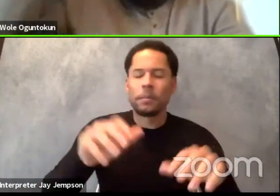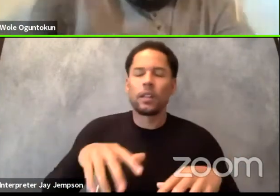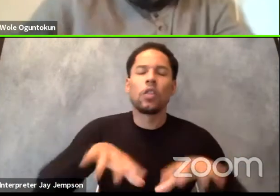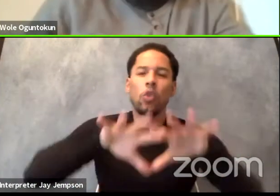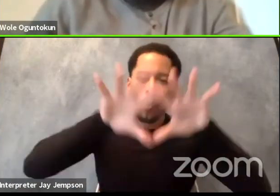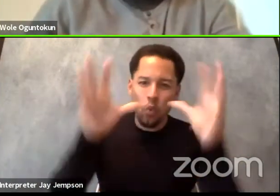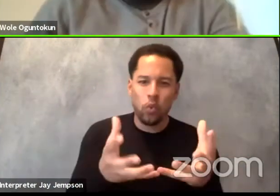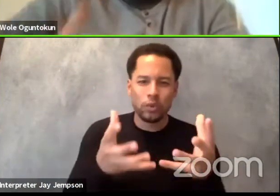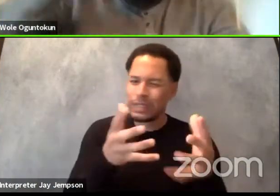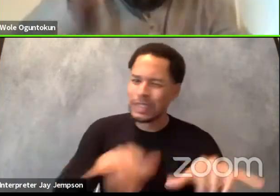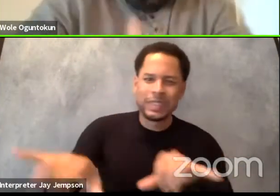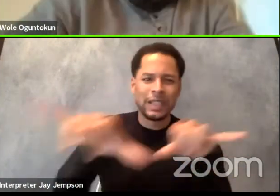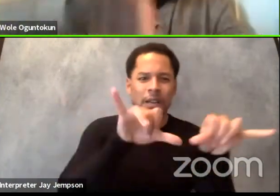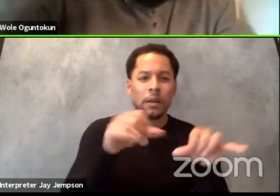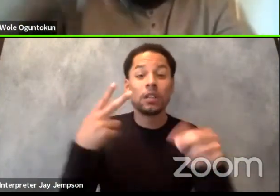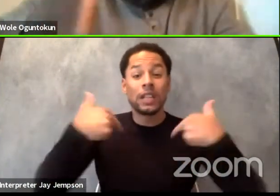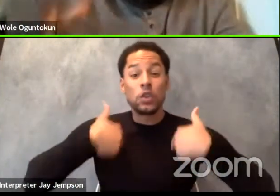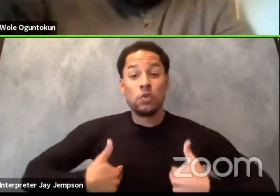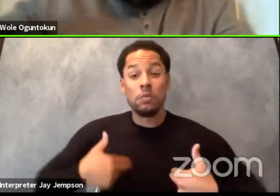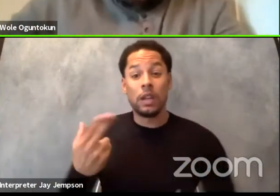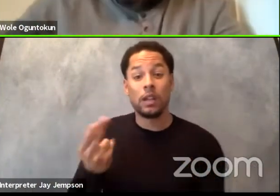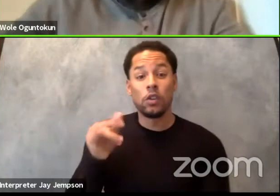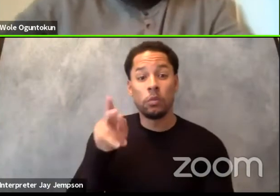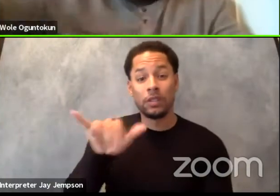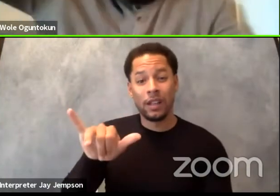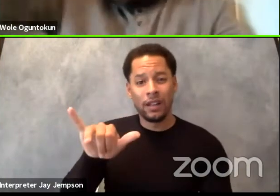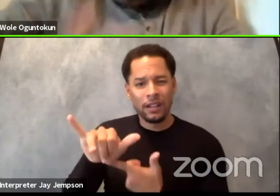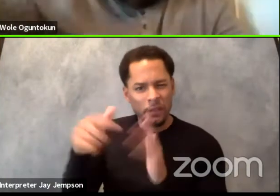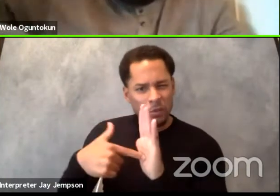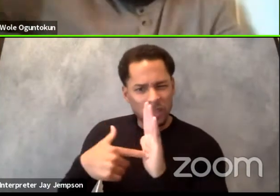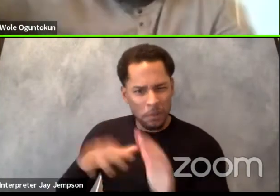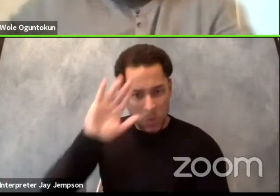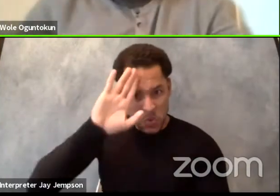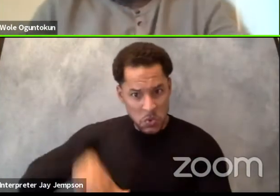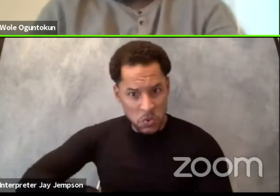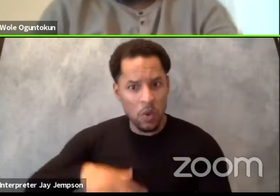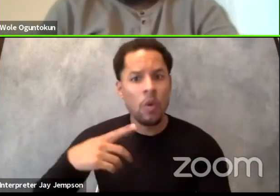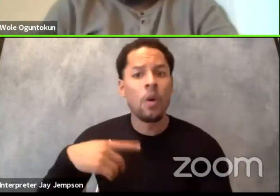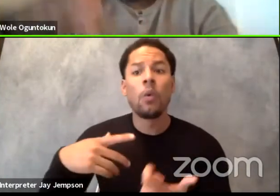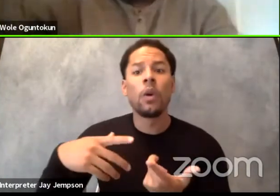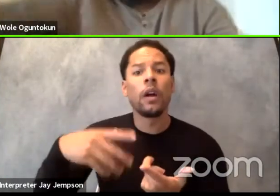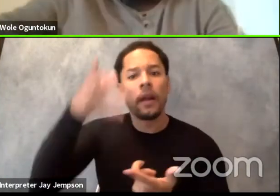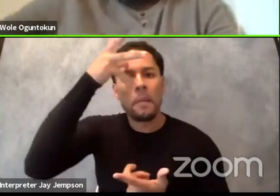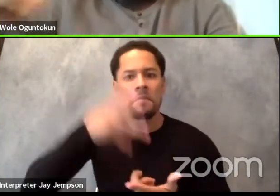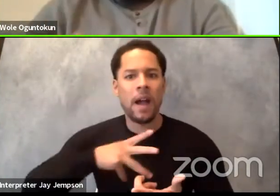Inhumanity, a man kneeling on another man's neck is the same all around the world, it is murder.